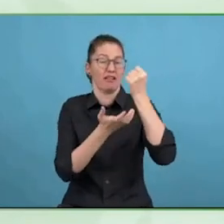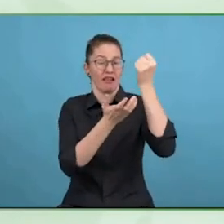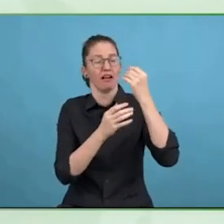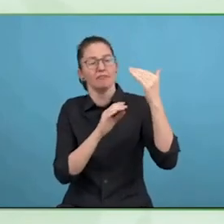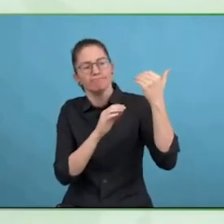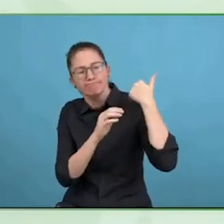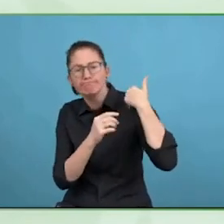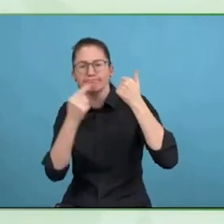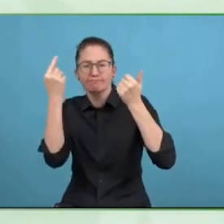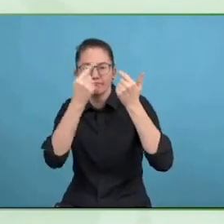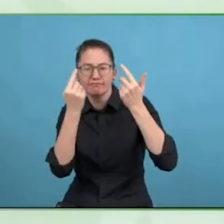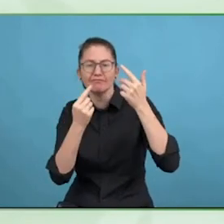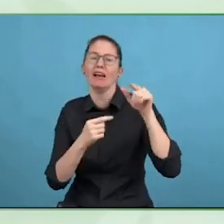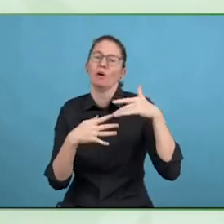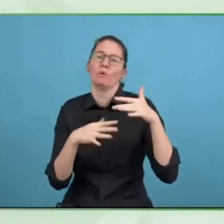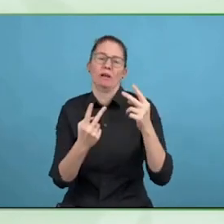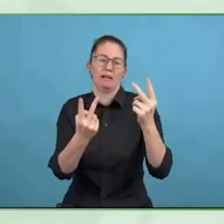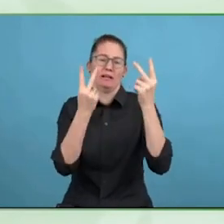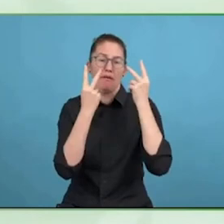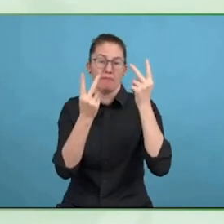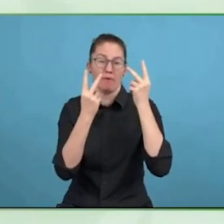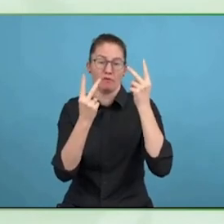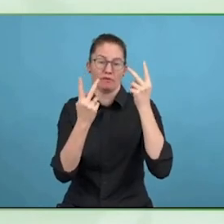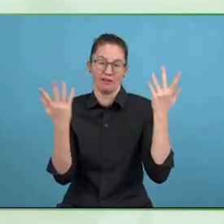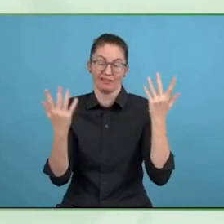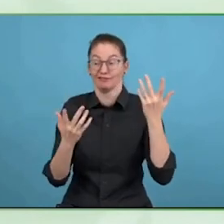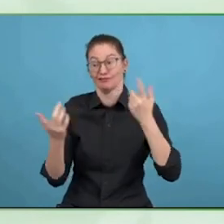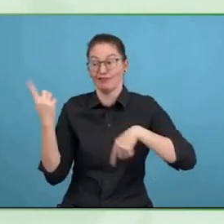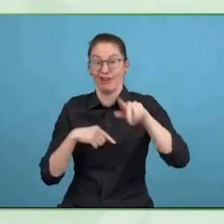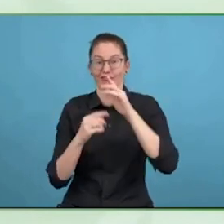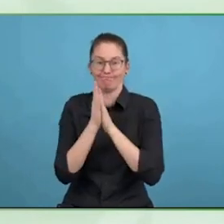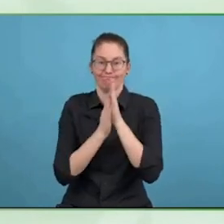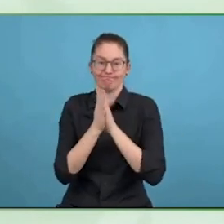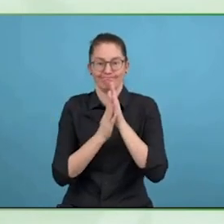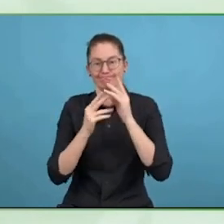as banks better provide advice for those disability related life moments?